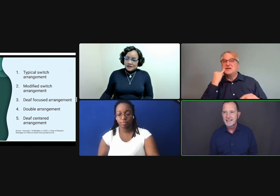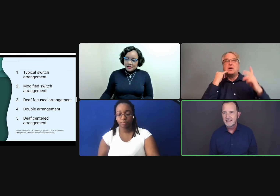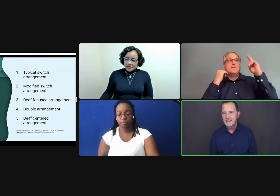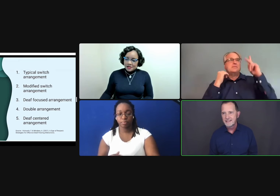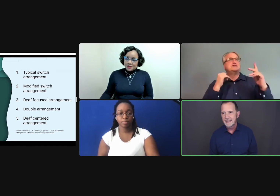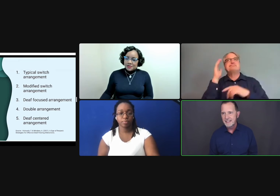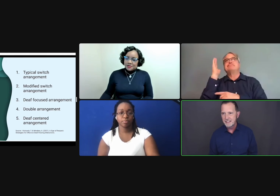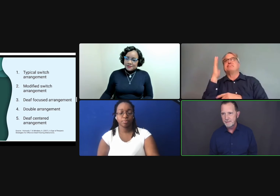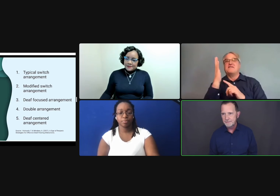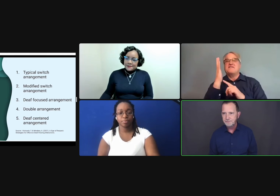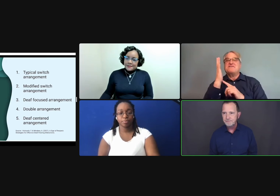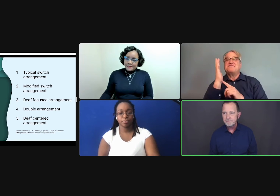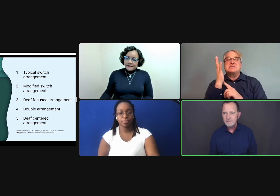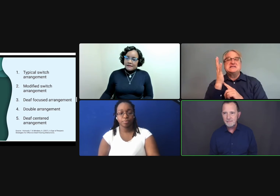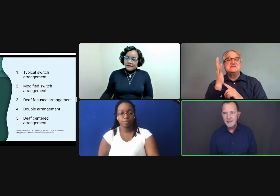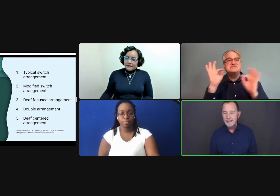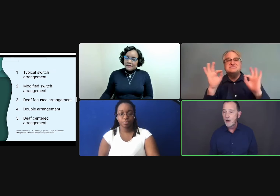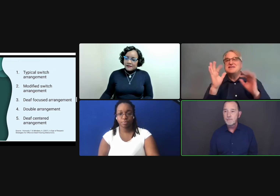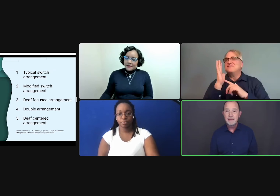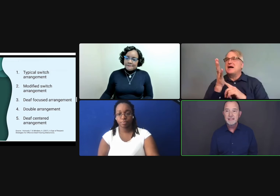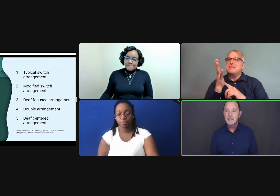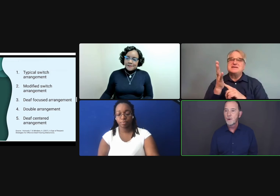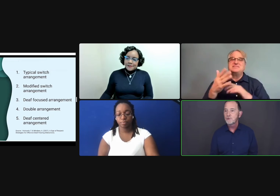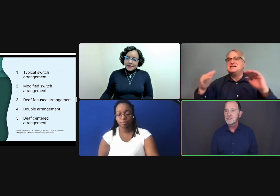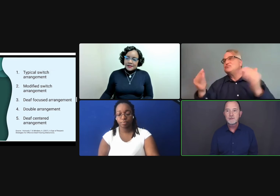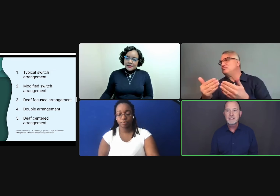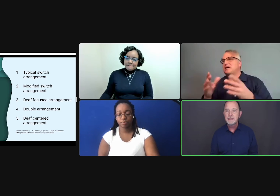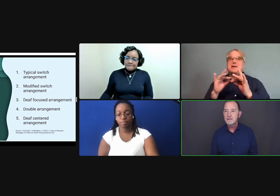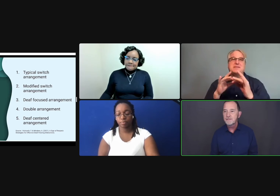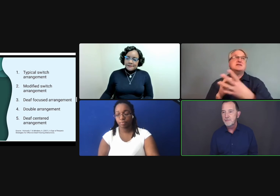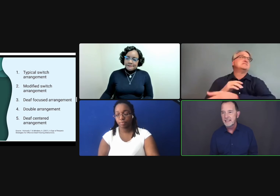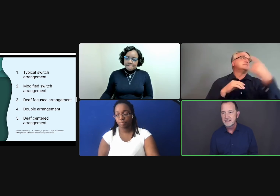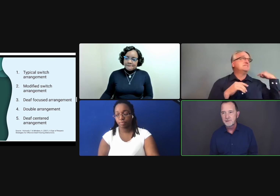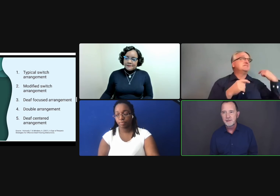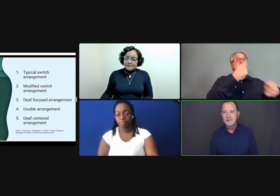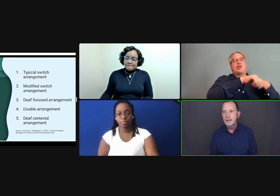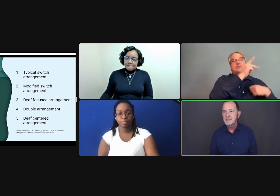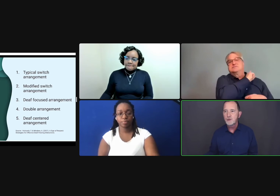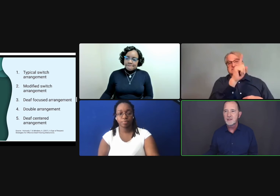again, is disengaging to me. Now, it may be that one person only speaks for five minutes, the emcee who